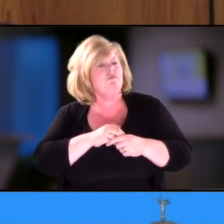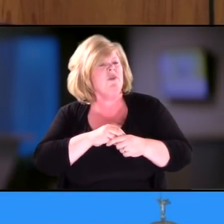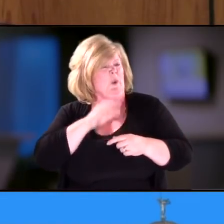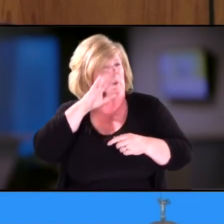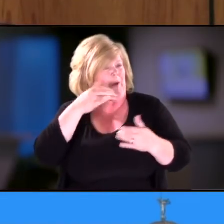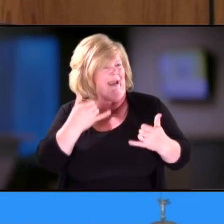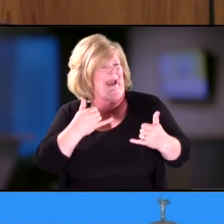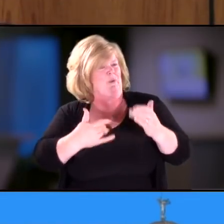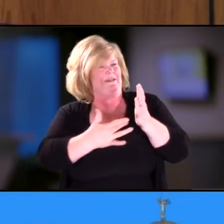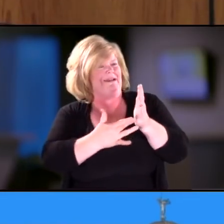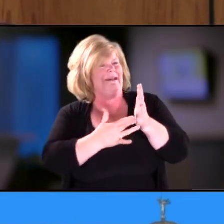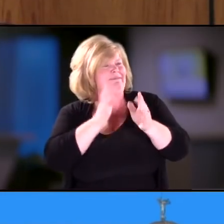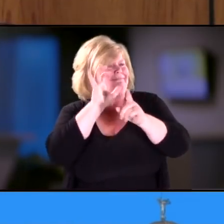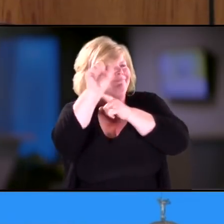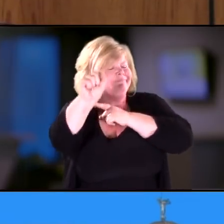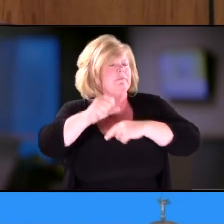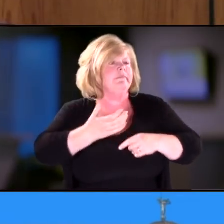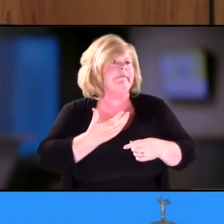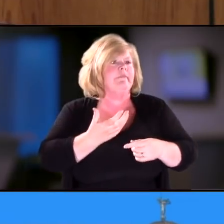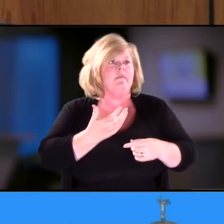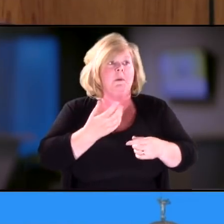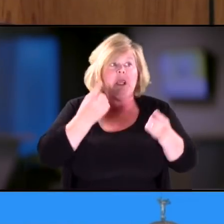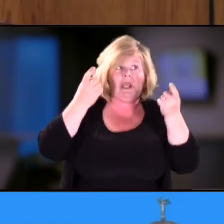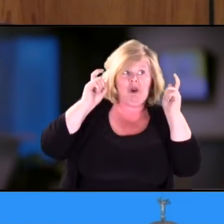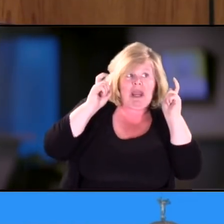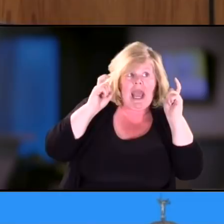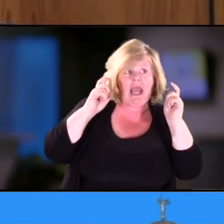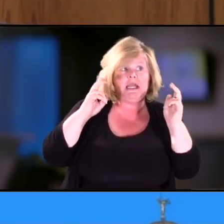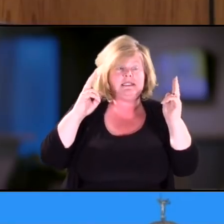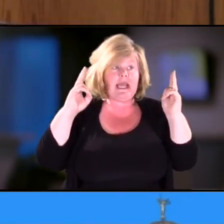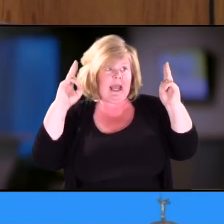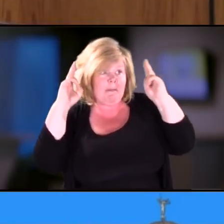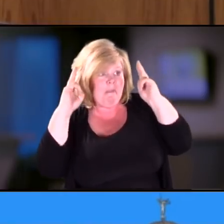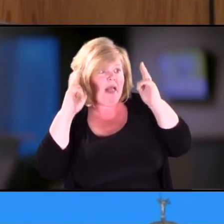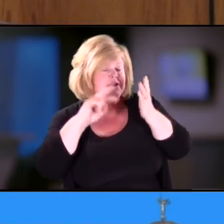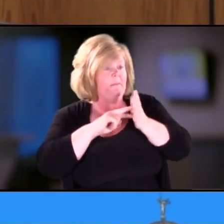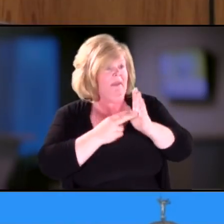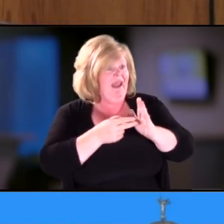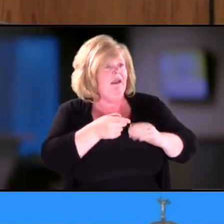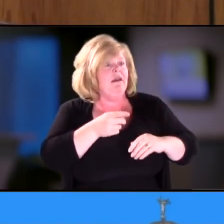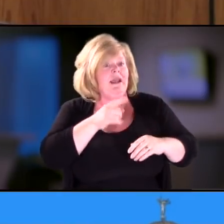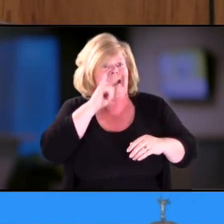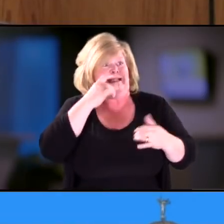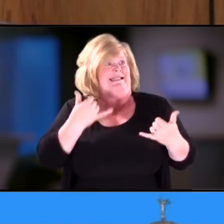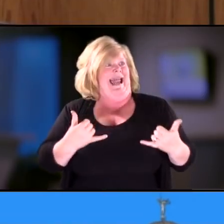that with technology, whether it's hearing aids or implants that-that a child born deaf or blind